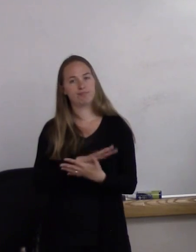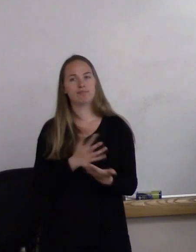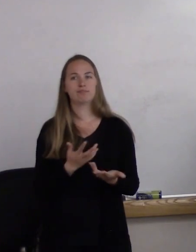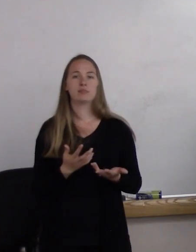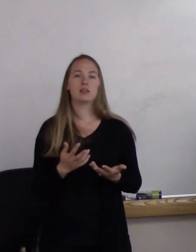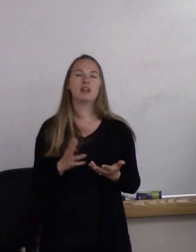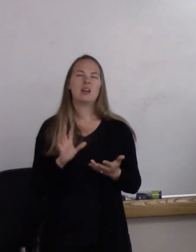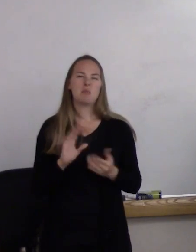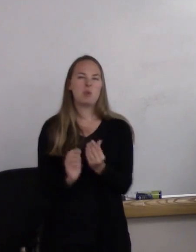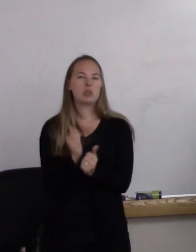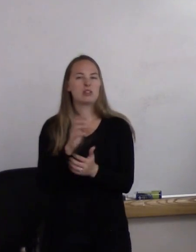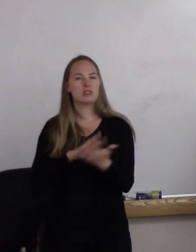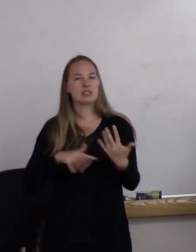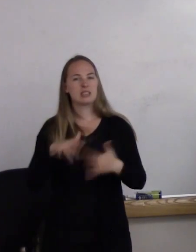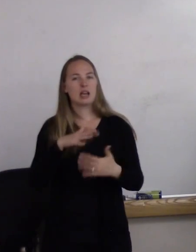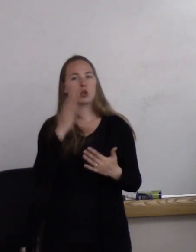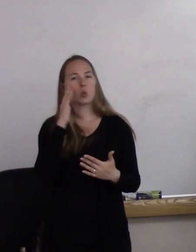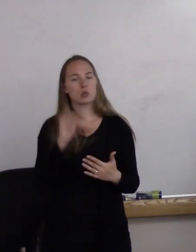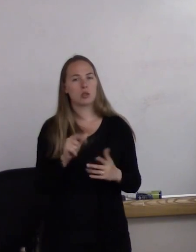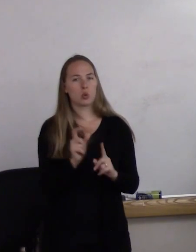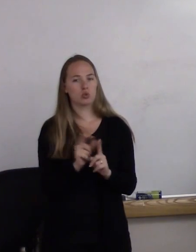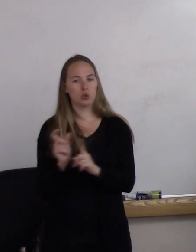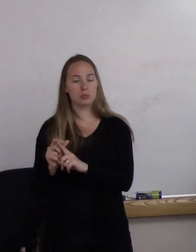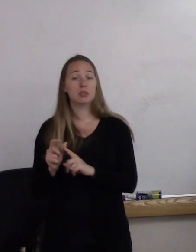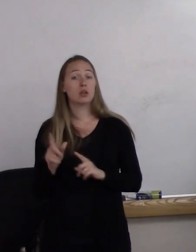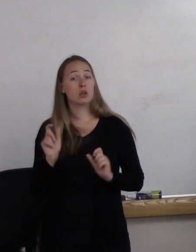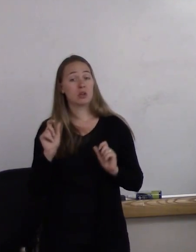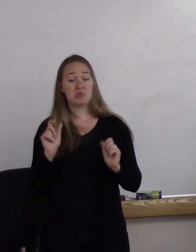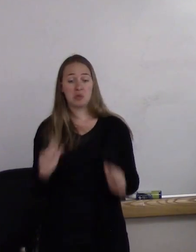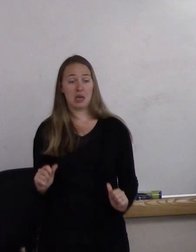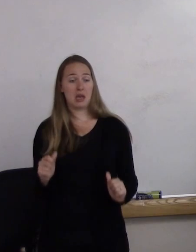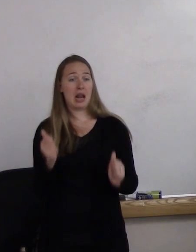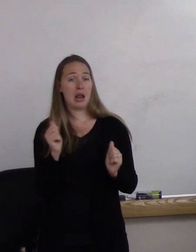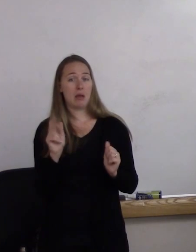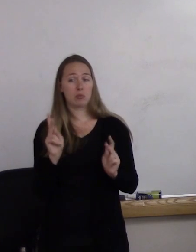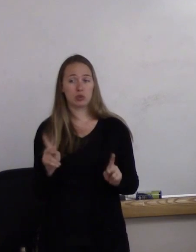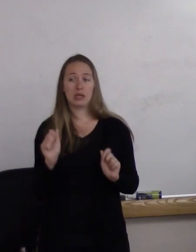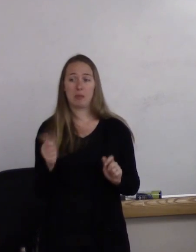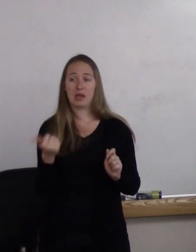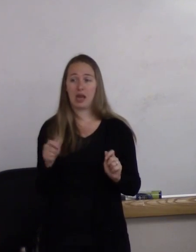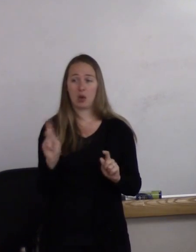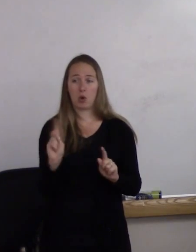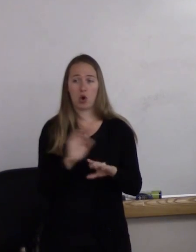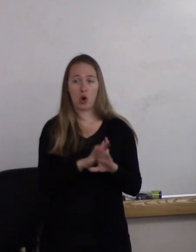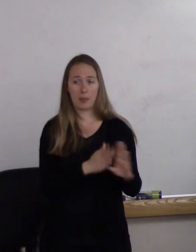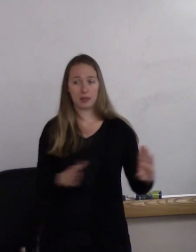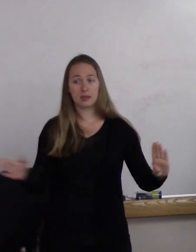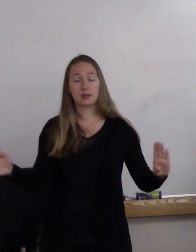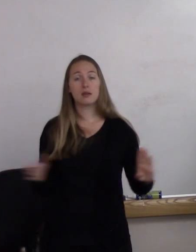And again, you can find yourself anywhere on this continuum. The interesting thing about gender expression